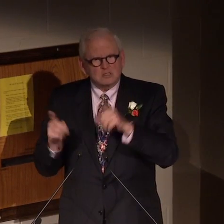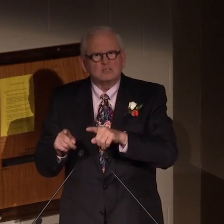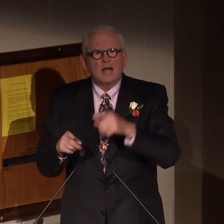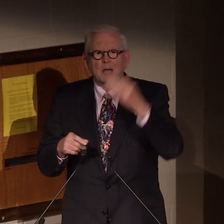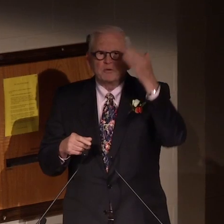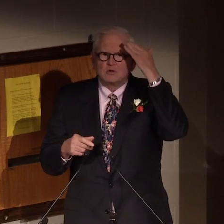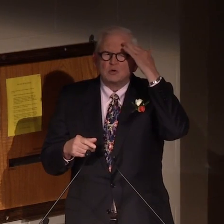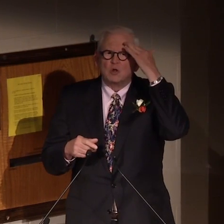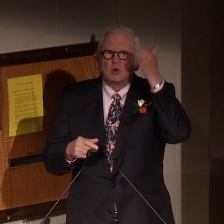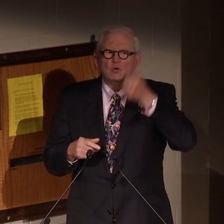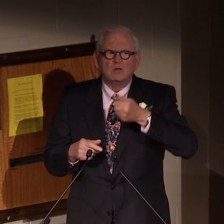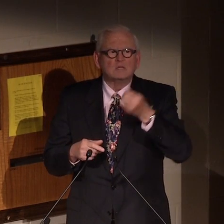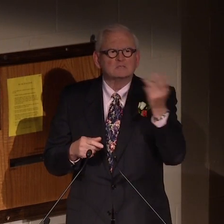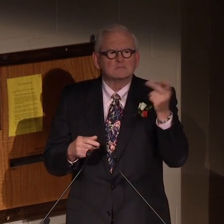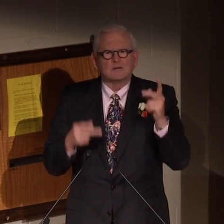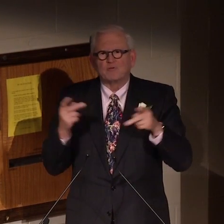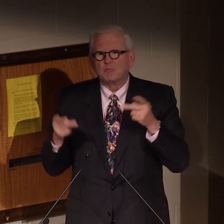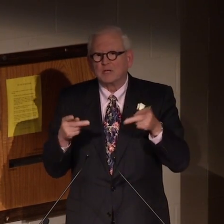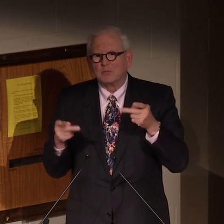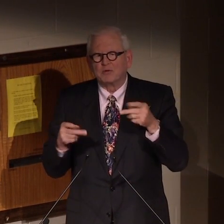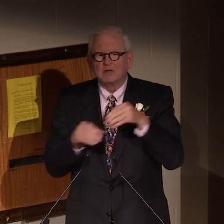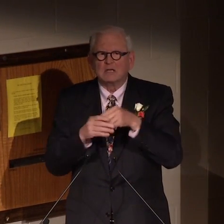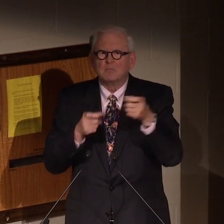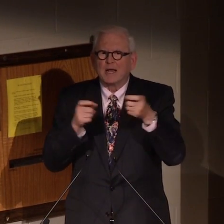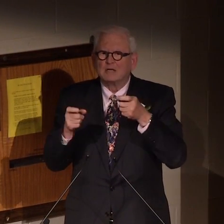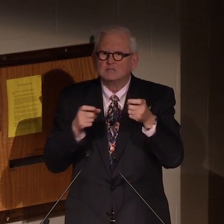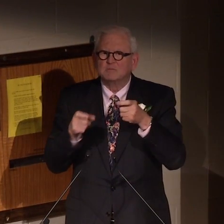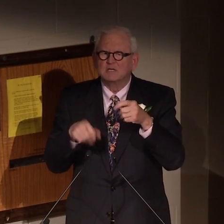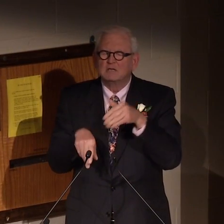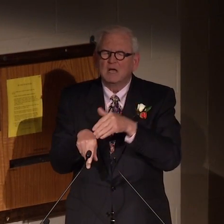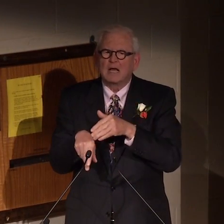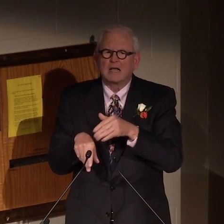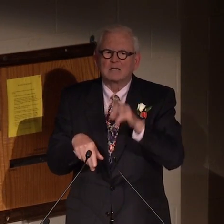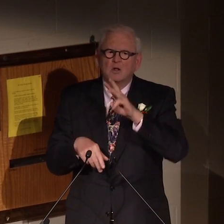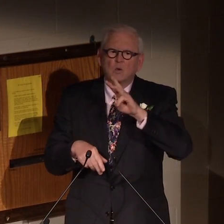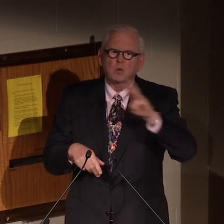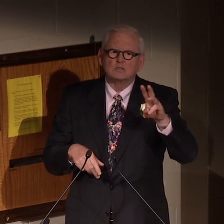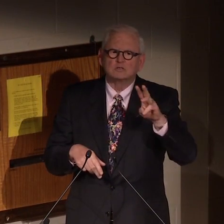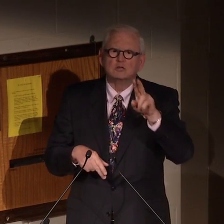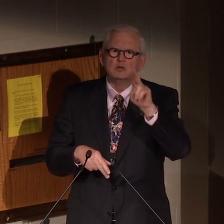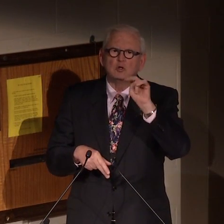so he just happened to know several people in the management